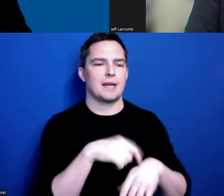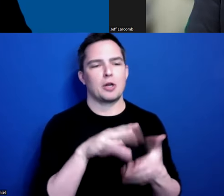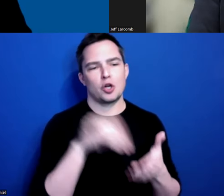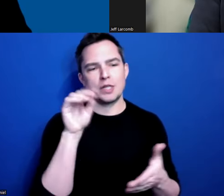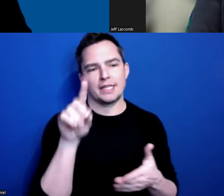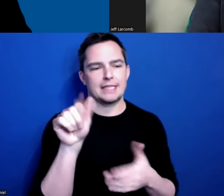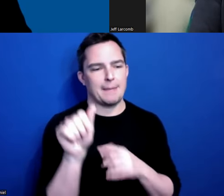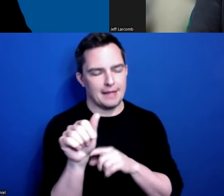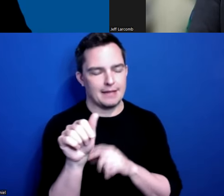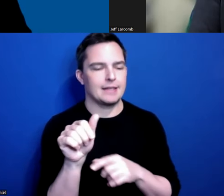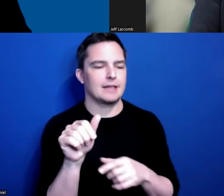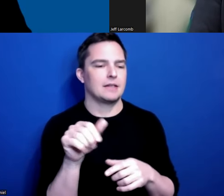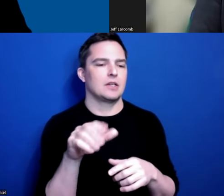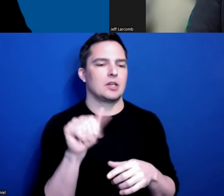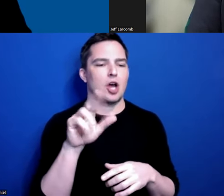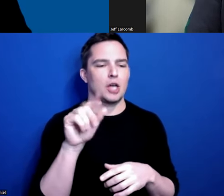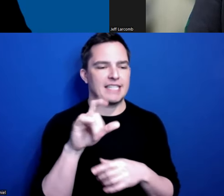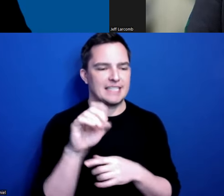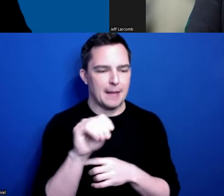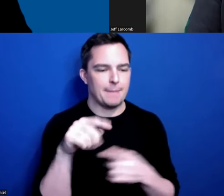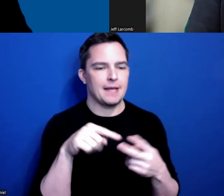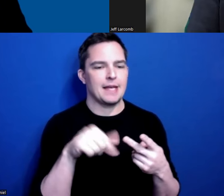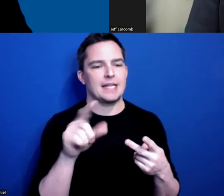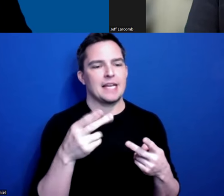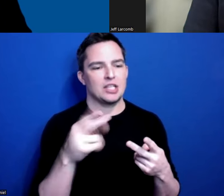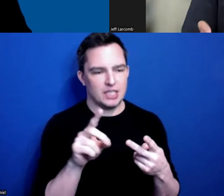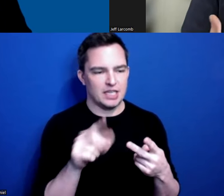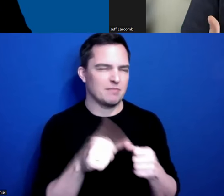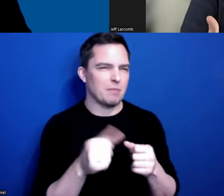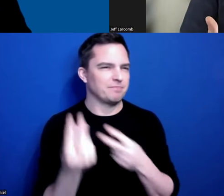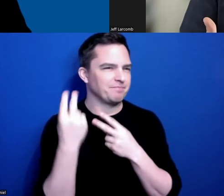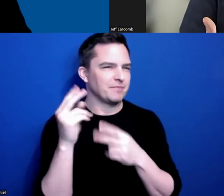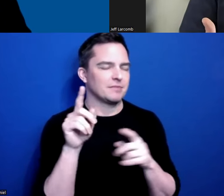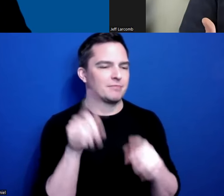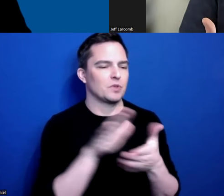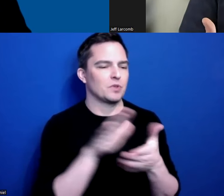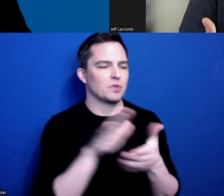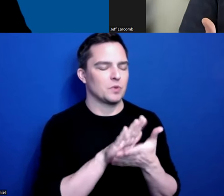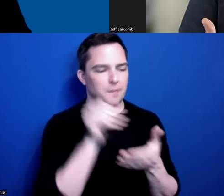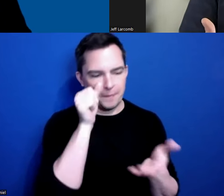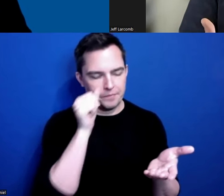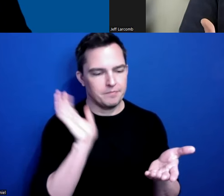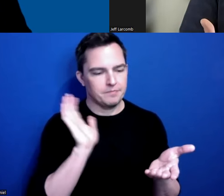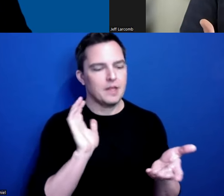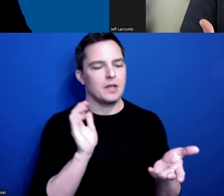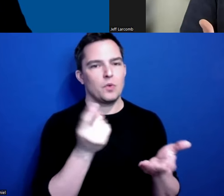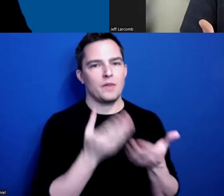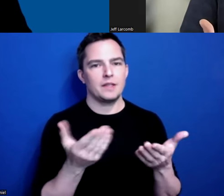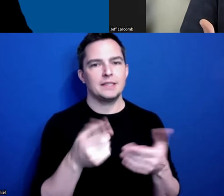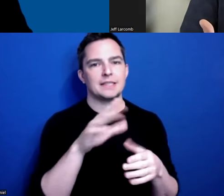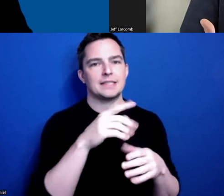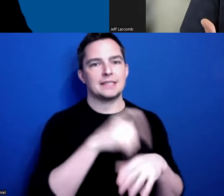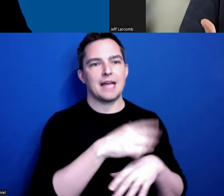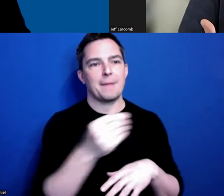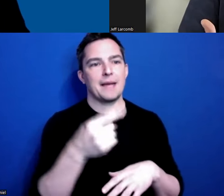autism and ADHD. And one of the things that I was given was time and a half on my tests.